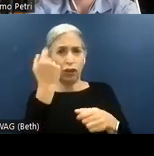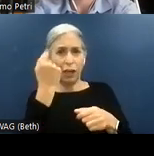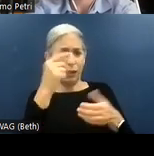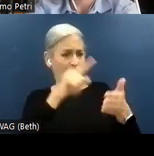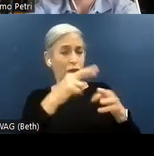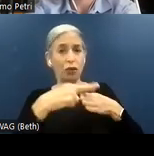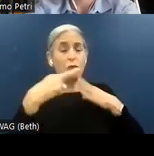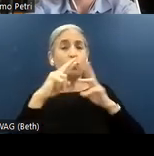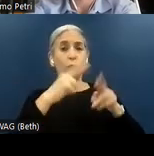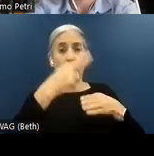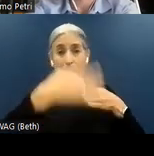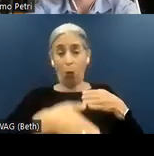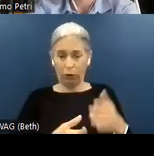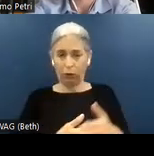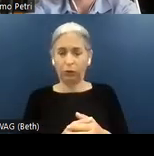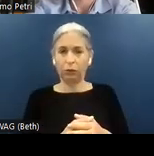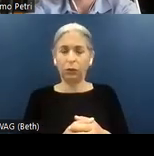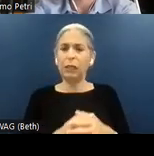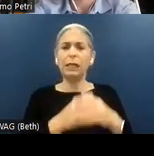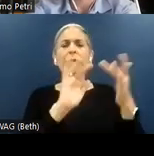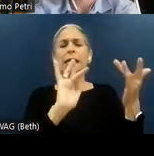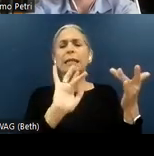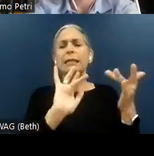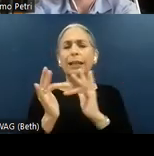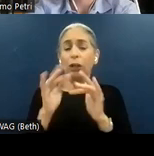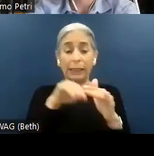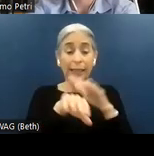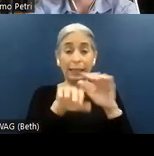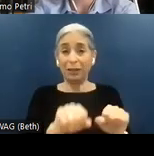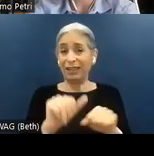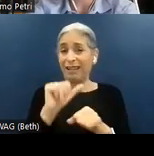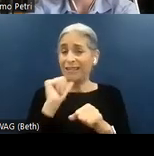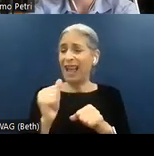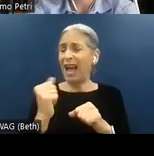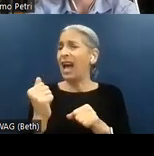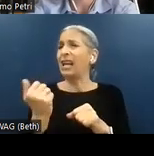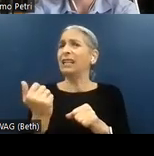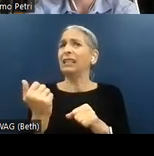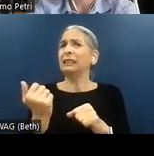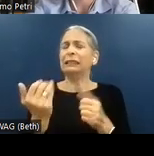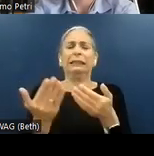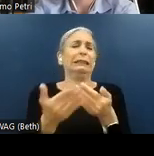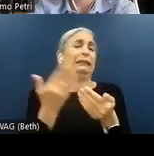digital accessibility, it is not necessarily something very easy. It is something that